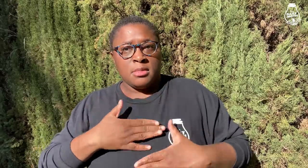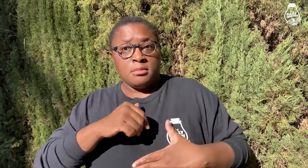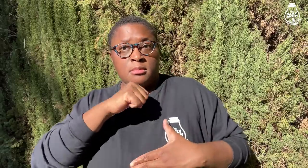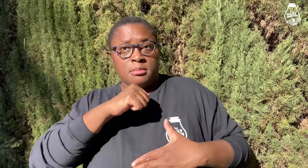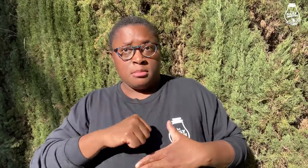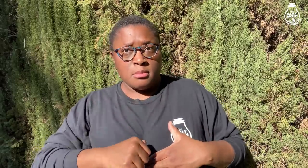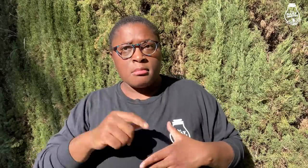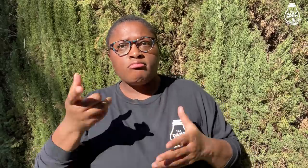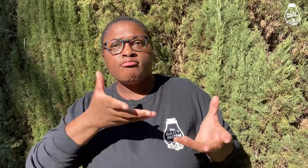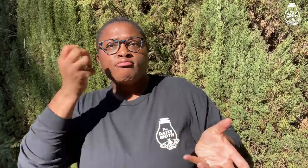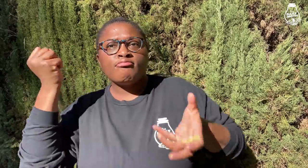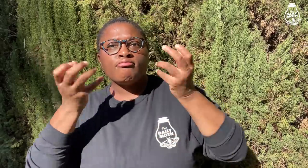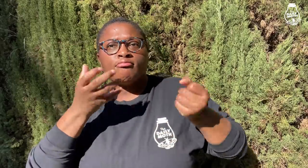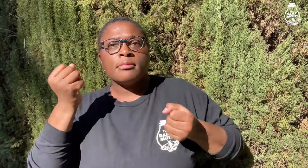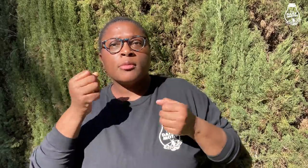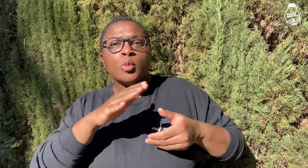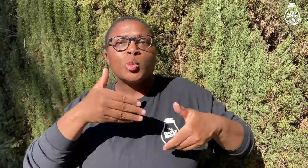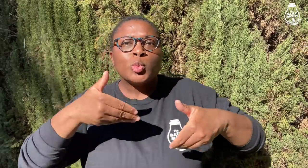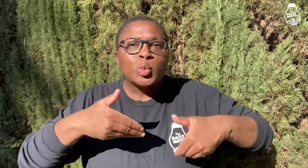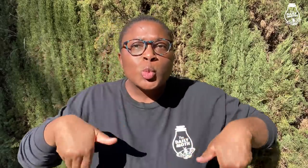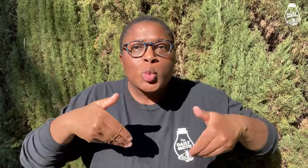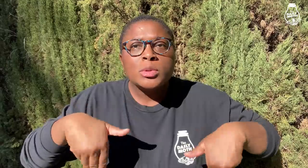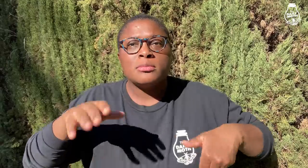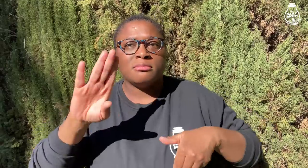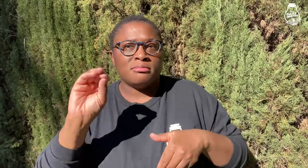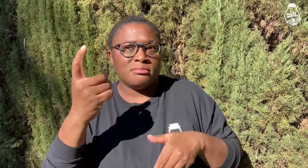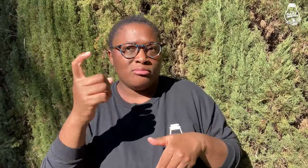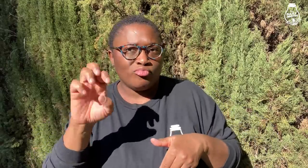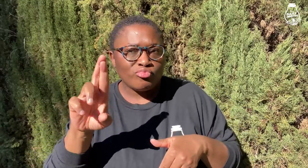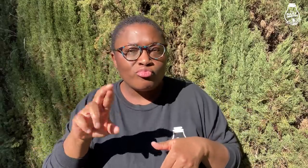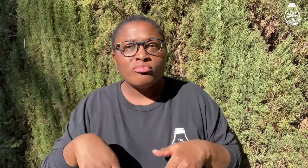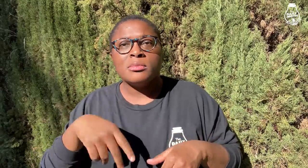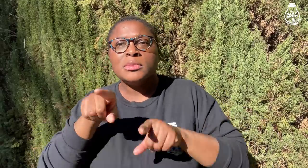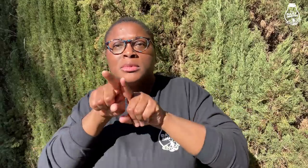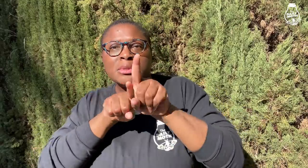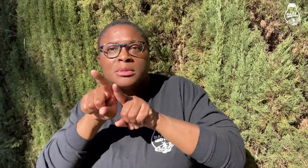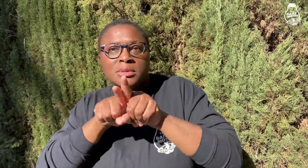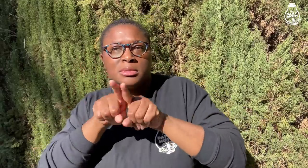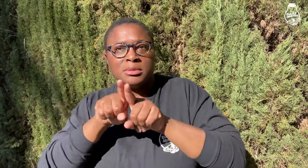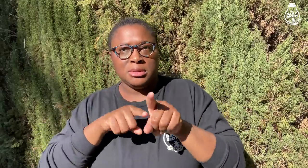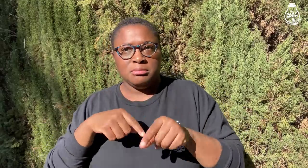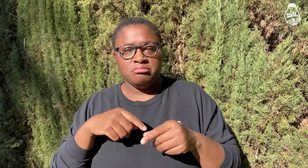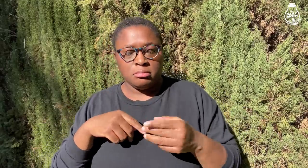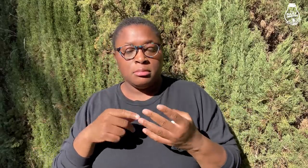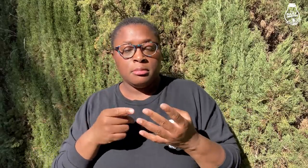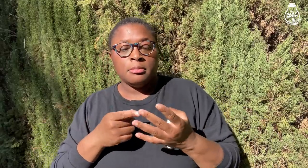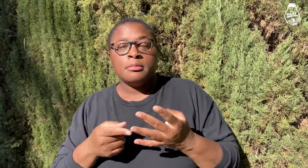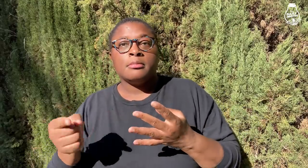autopsy such as his shorts, boxers, and socks.